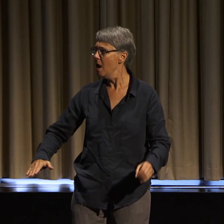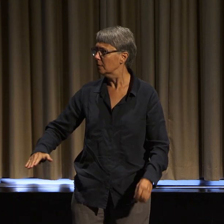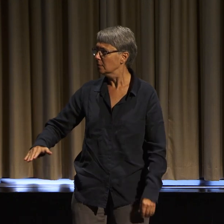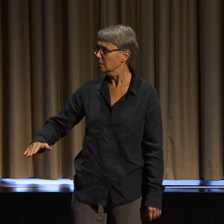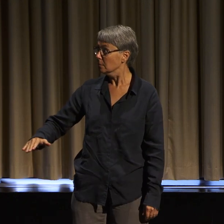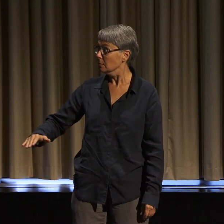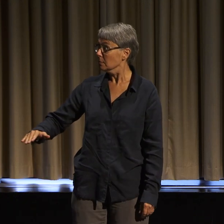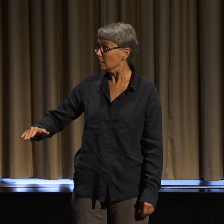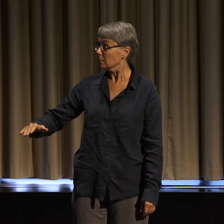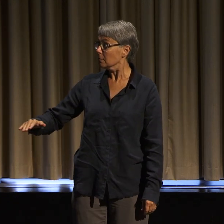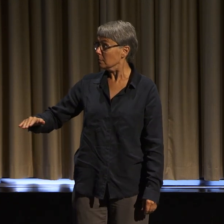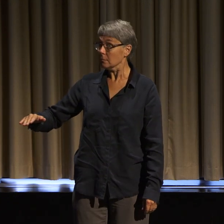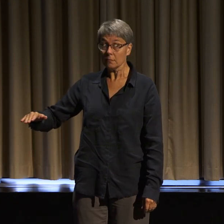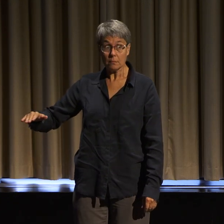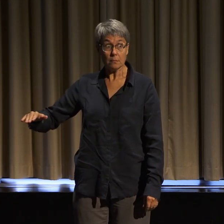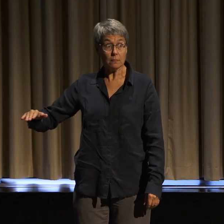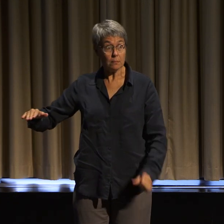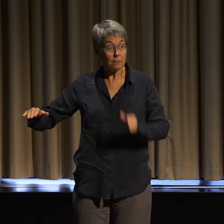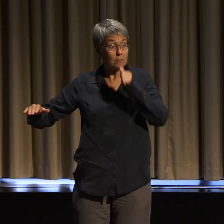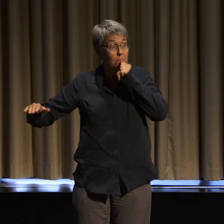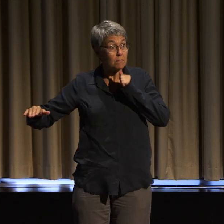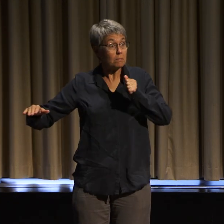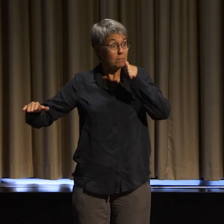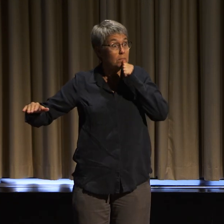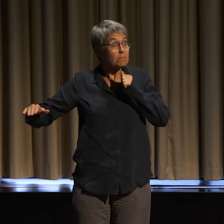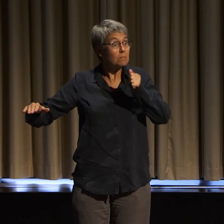I had nobody who really reflected any of my identities